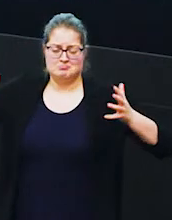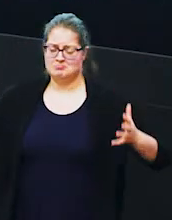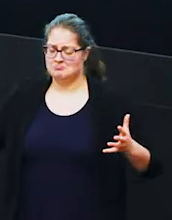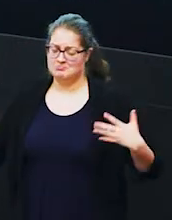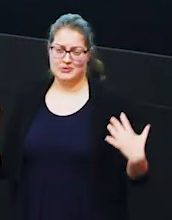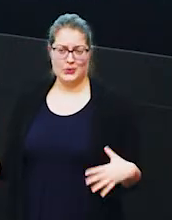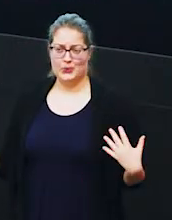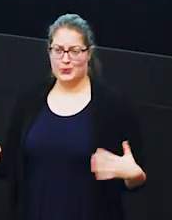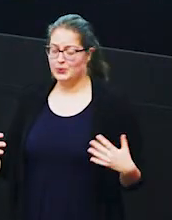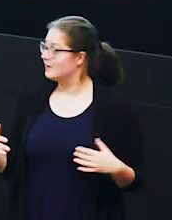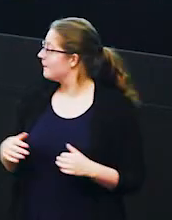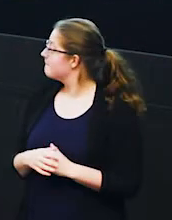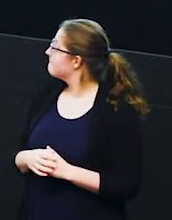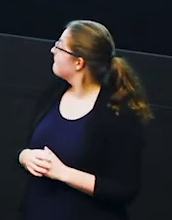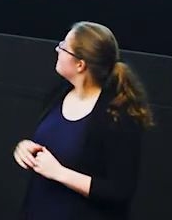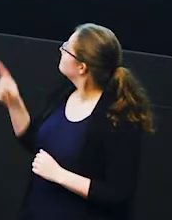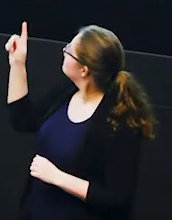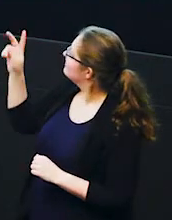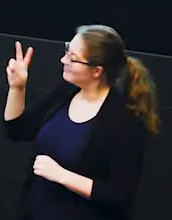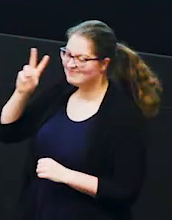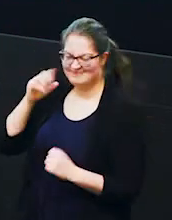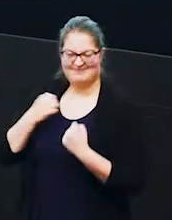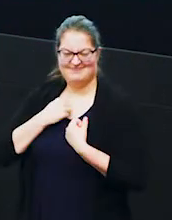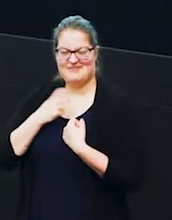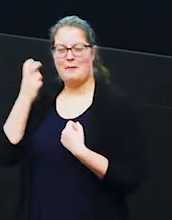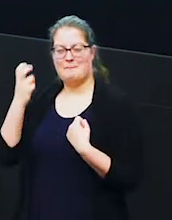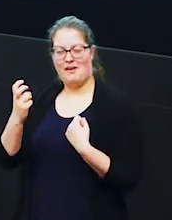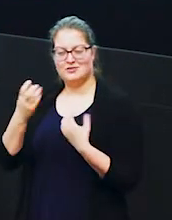and this is him next to roughly you know this is roughly what he might look like next to one